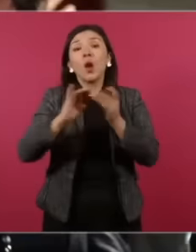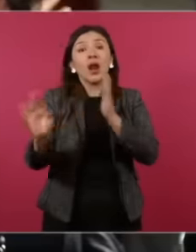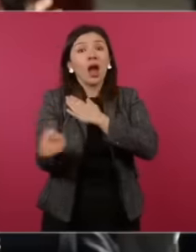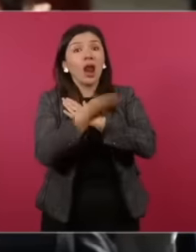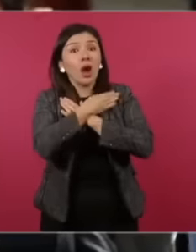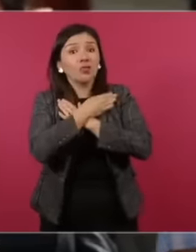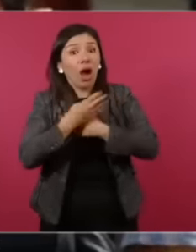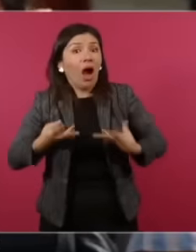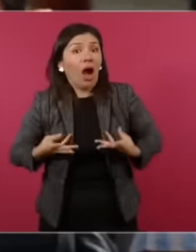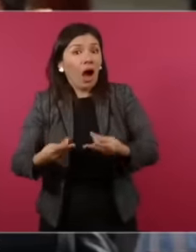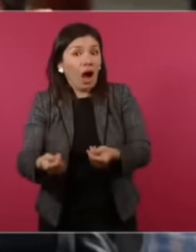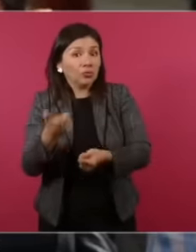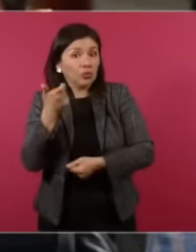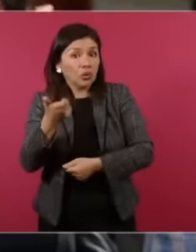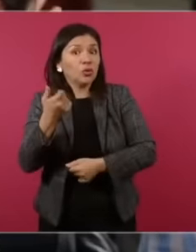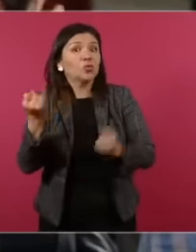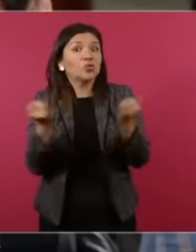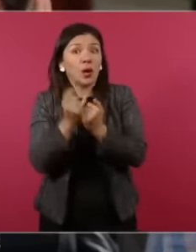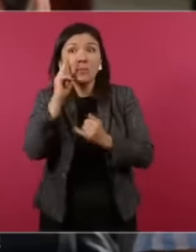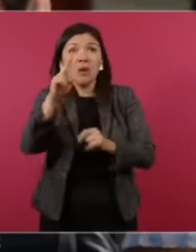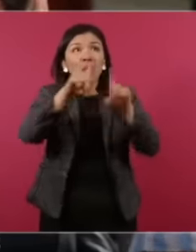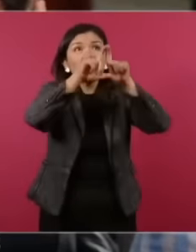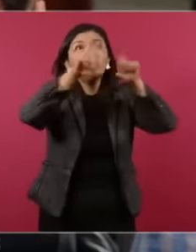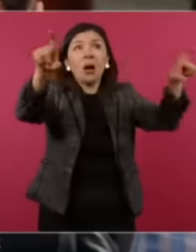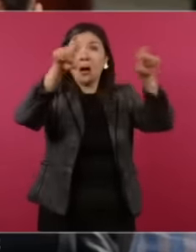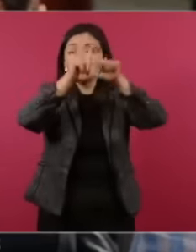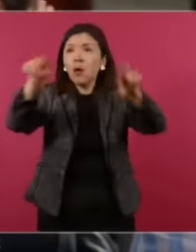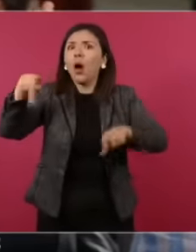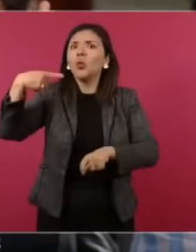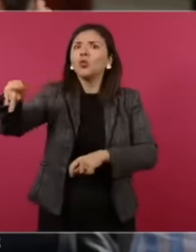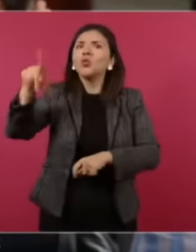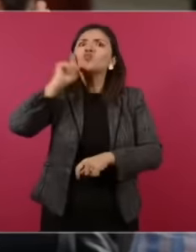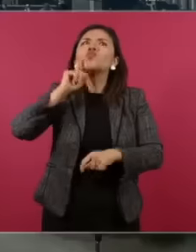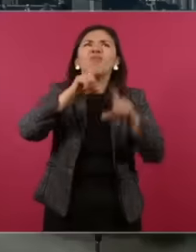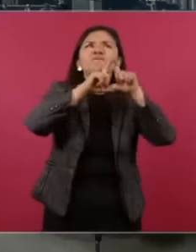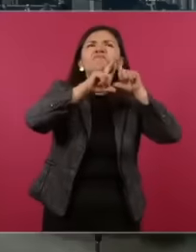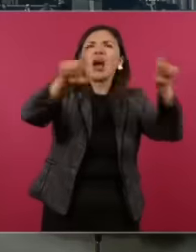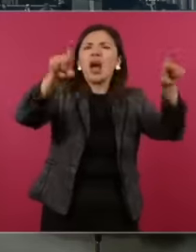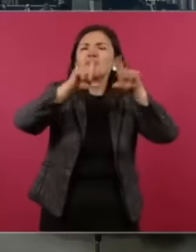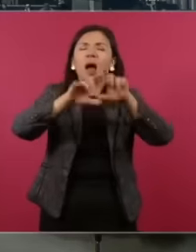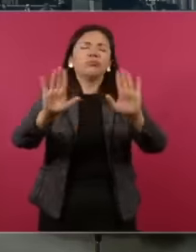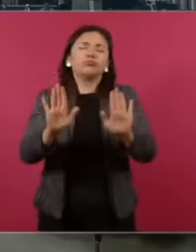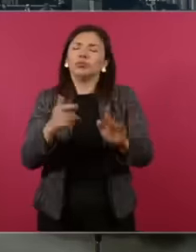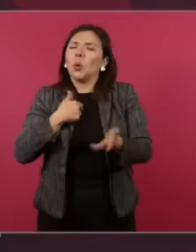Most of the cartels in the country were hers, I'm not going to get involved in that, I'm just telling you, as far